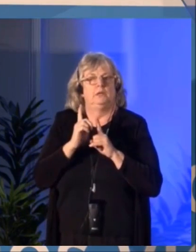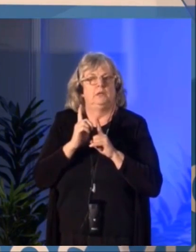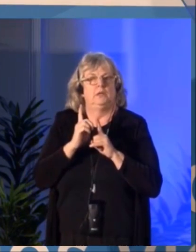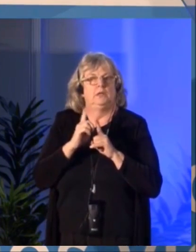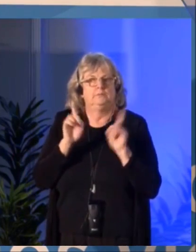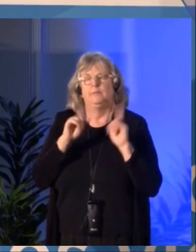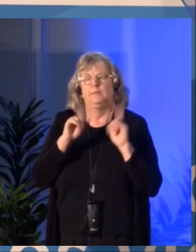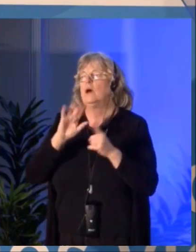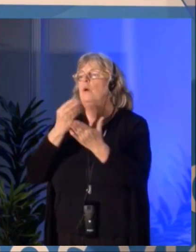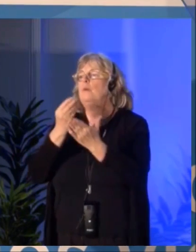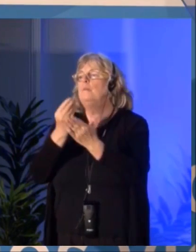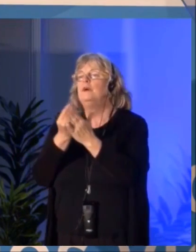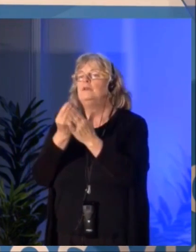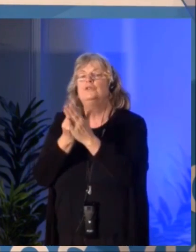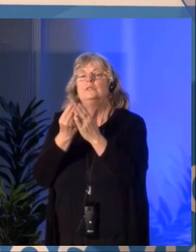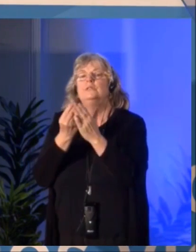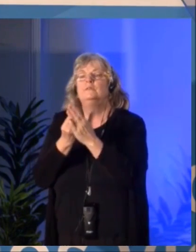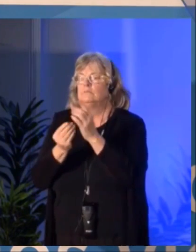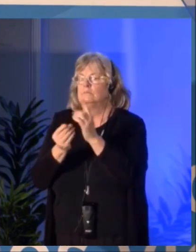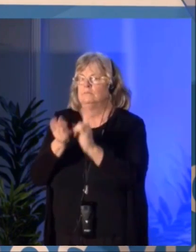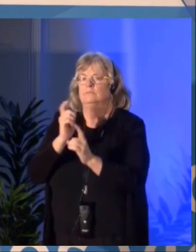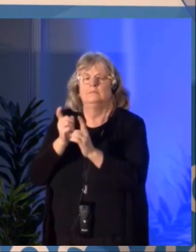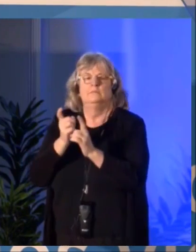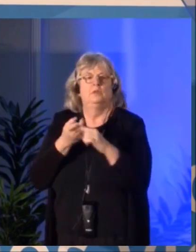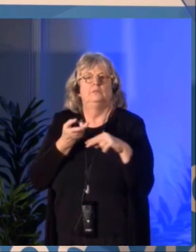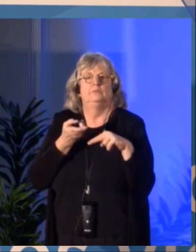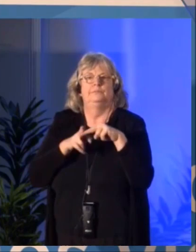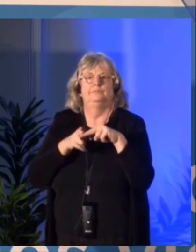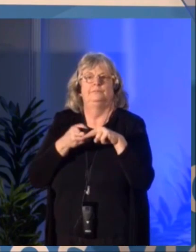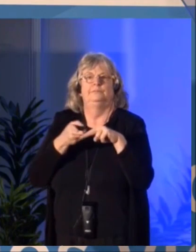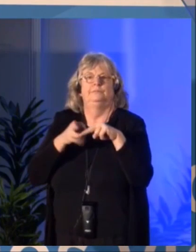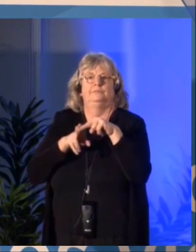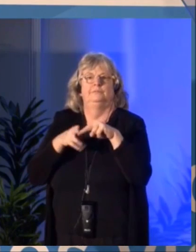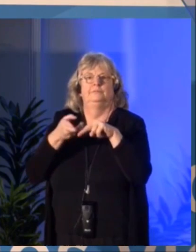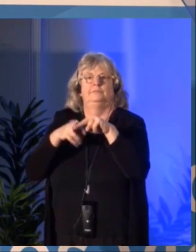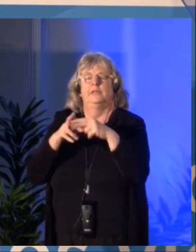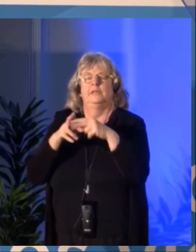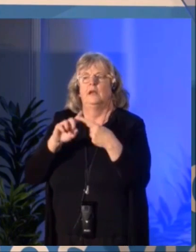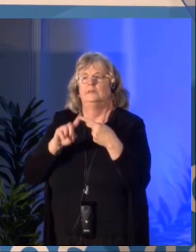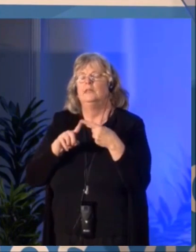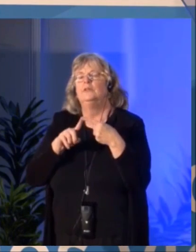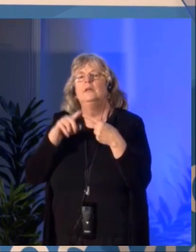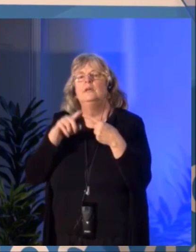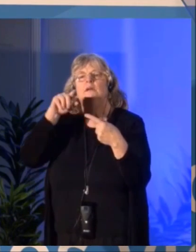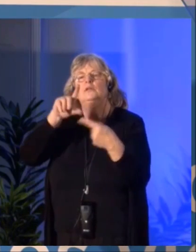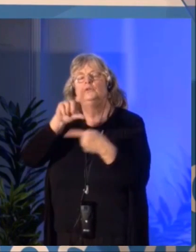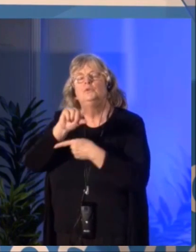to $375,000 following the evaluations of peer assessment committees.